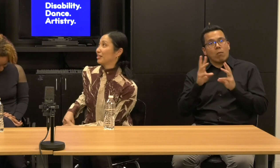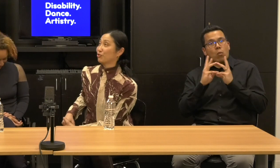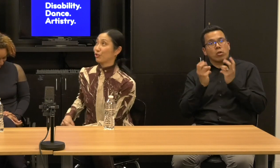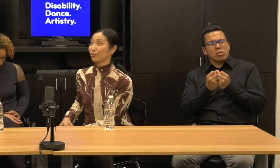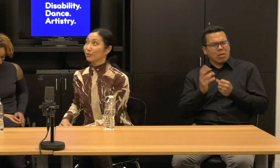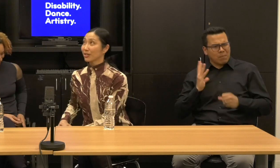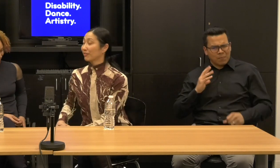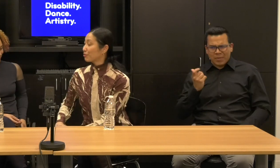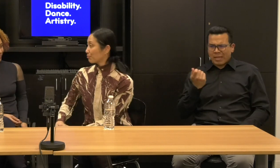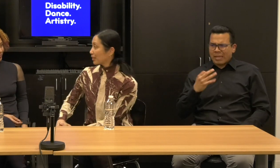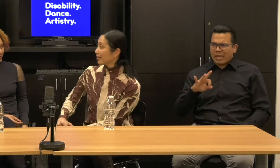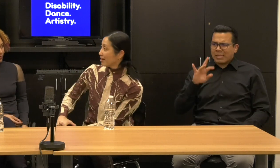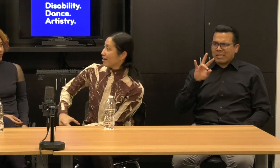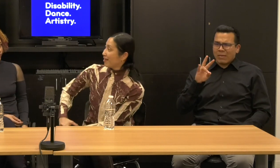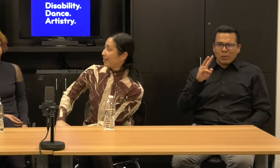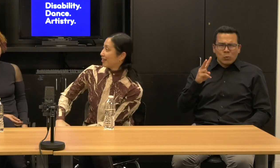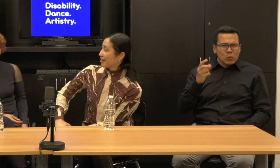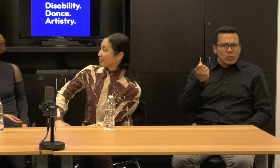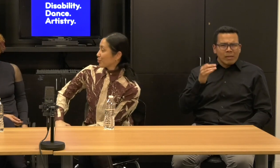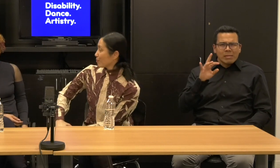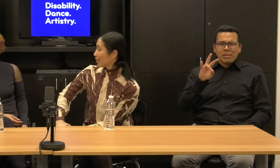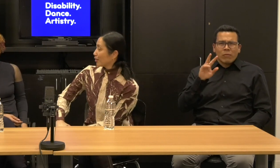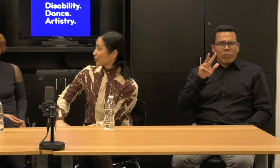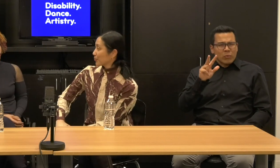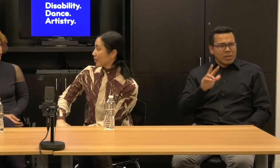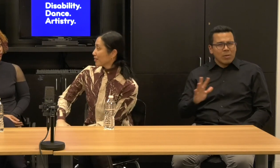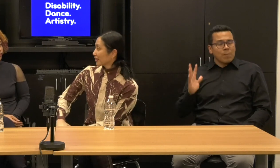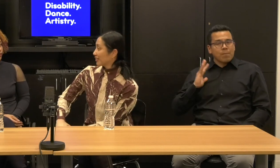taught by lois welk. He said, sure.